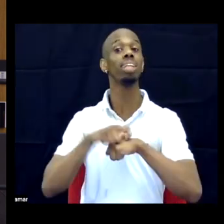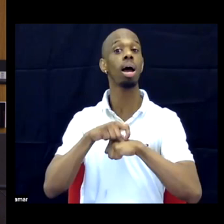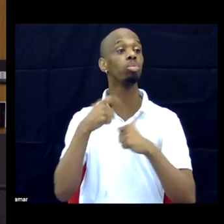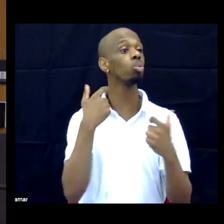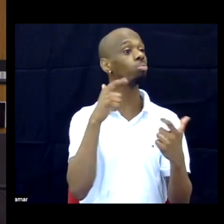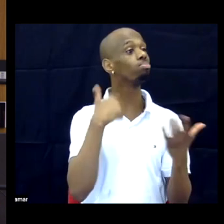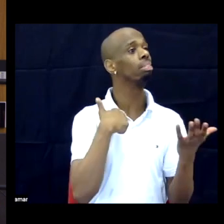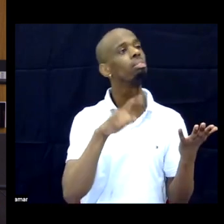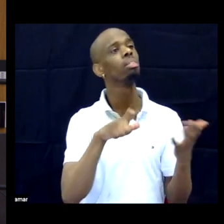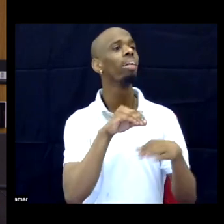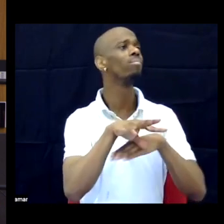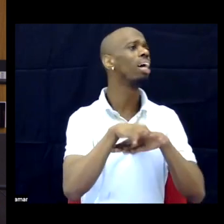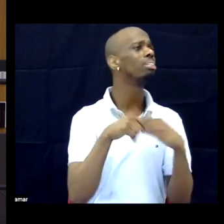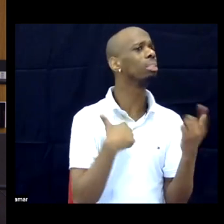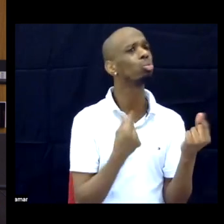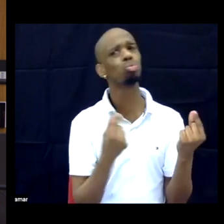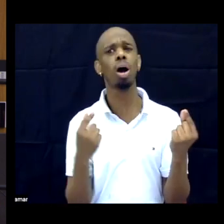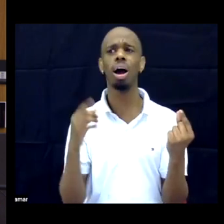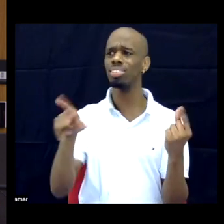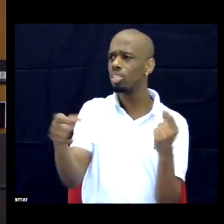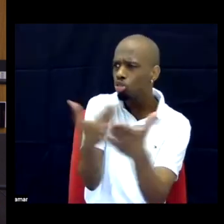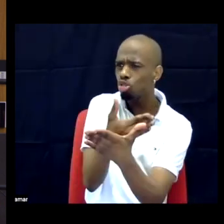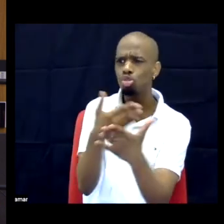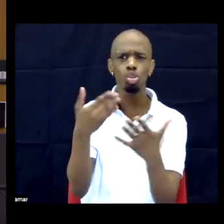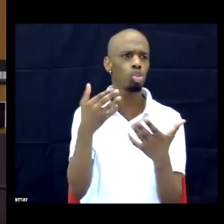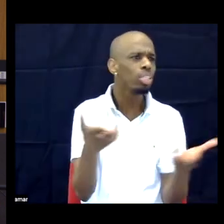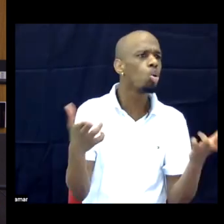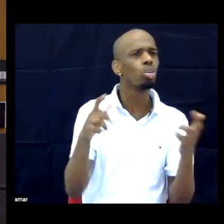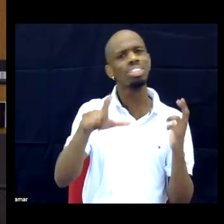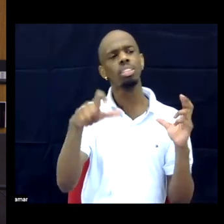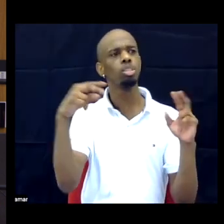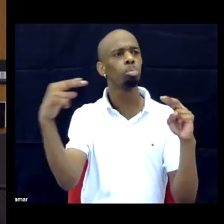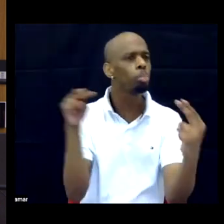seeking advice and perspectives and resources.